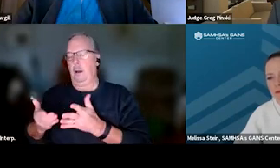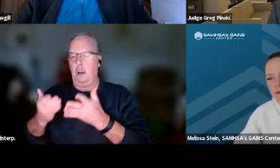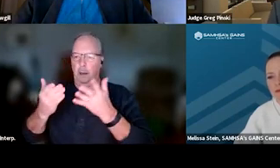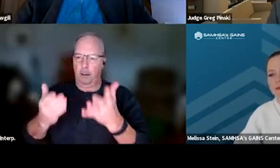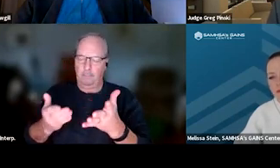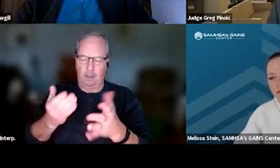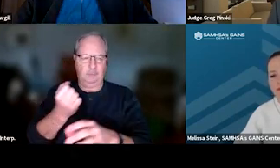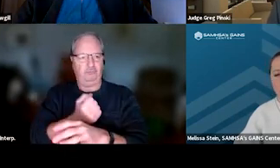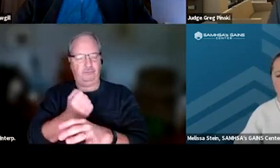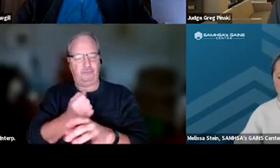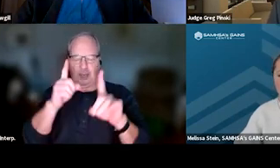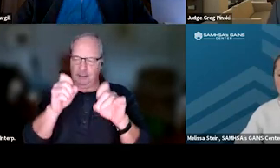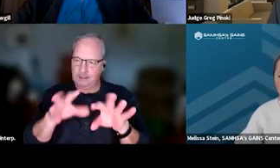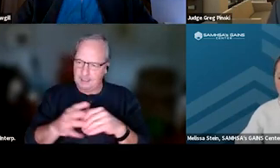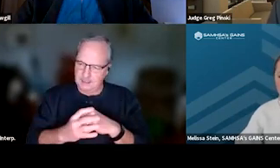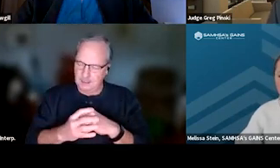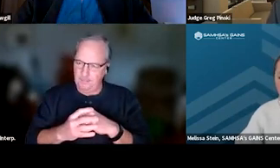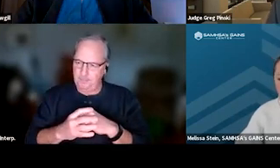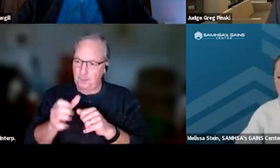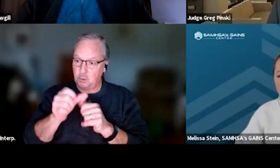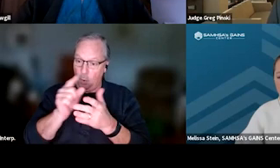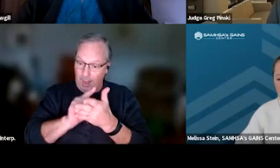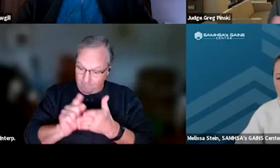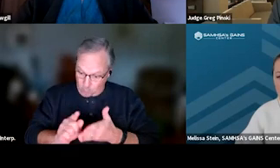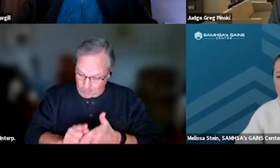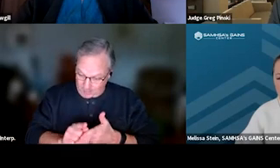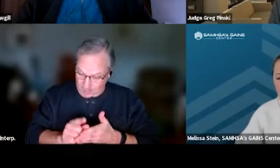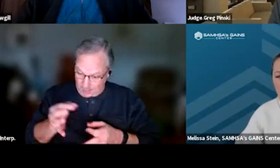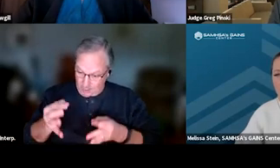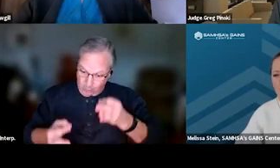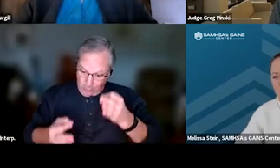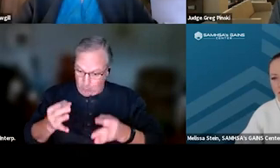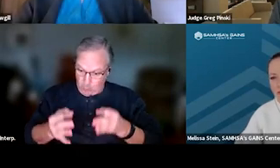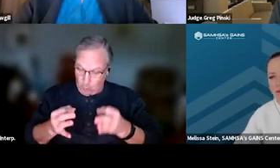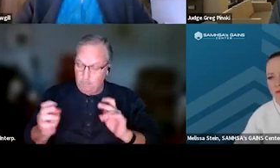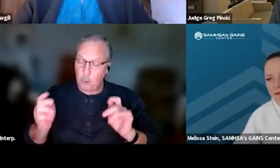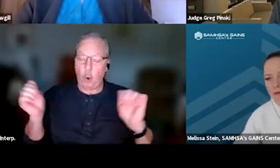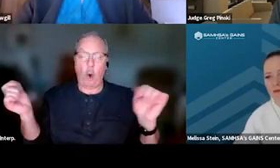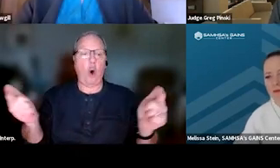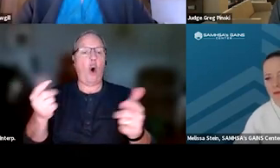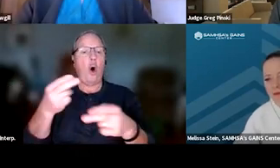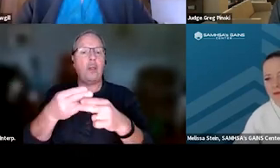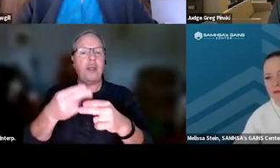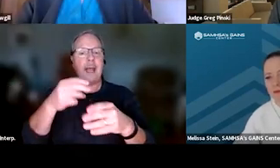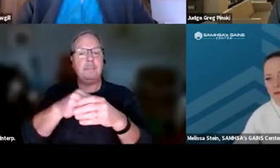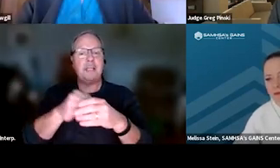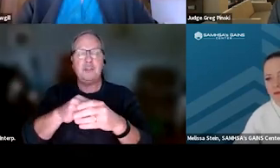And so every week, the court put all the names into a drawing of the participants